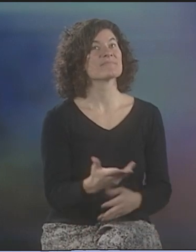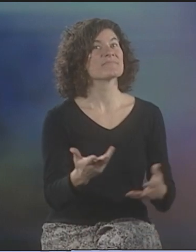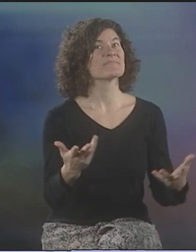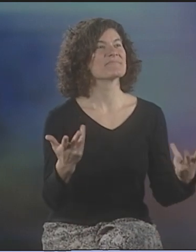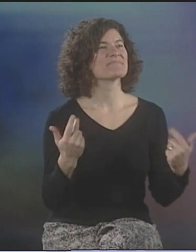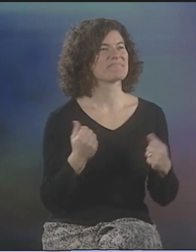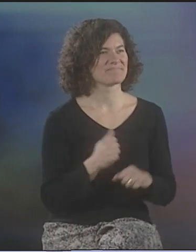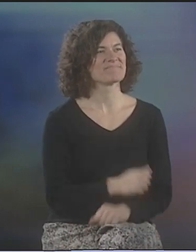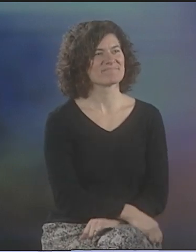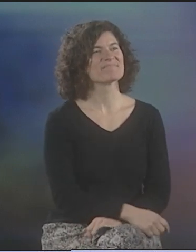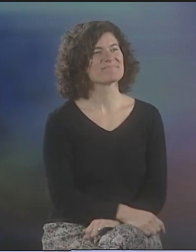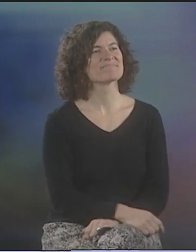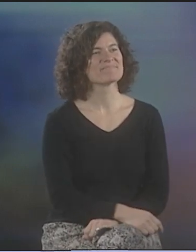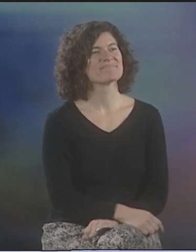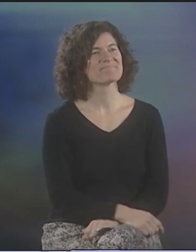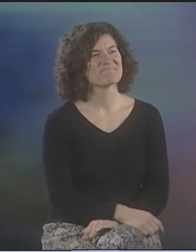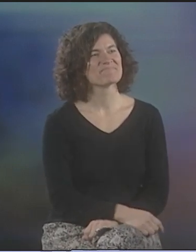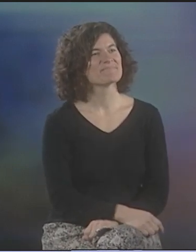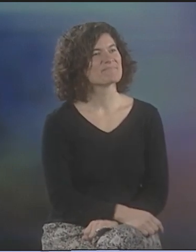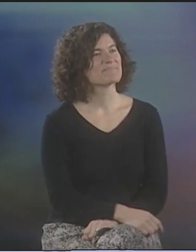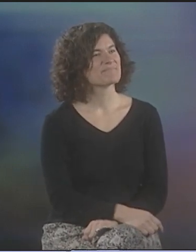NO CONCLUSION, JUST SORT OF "AND THEN?"